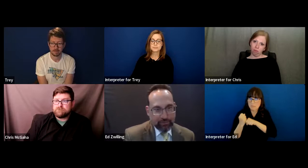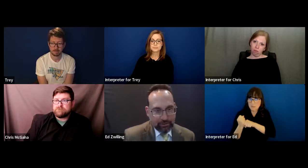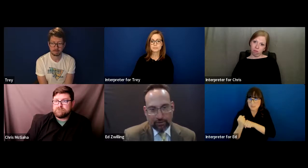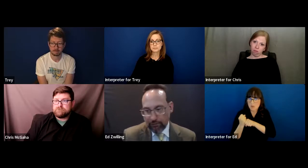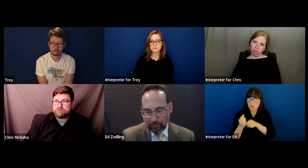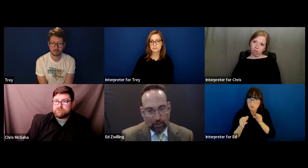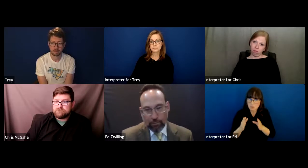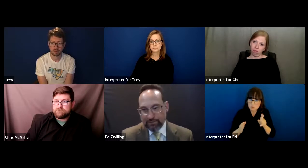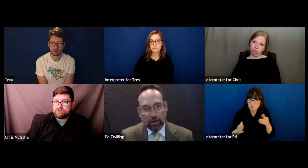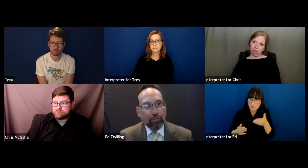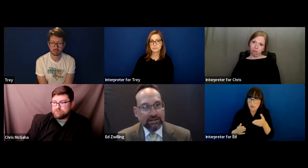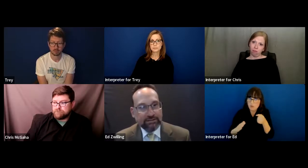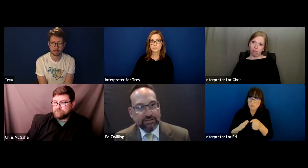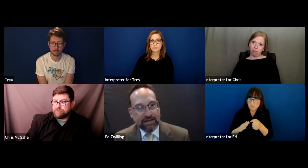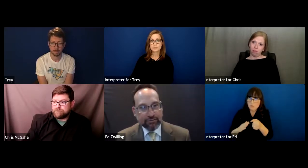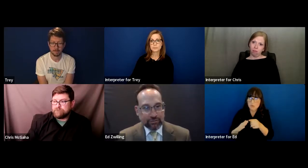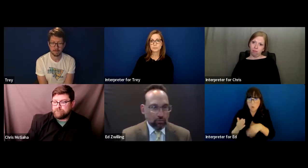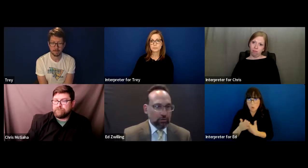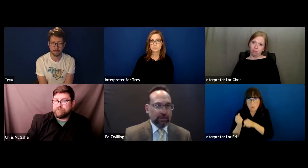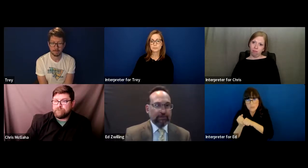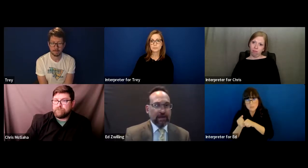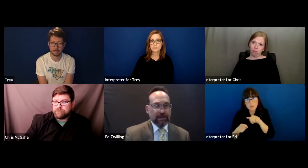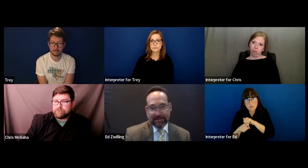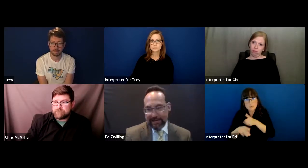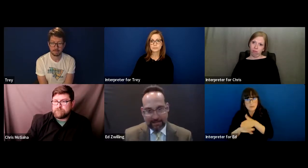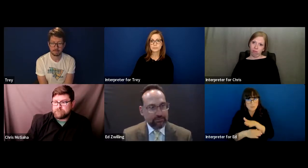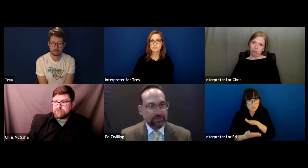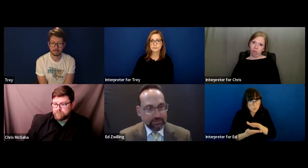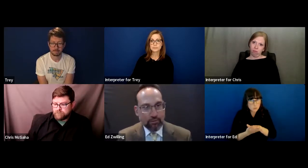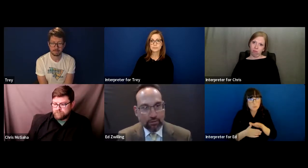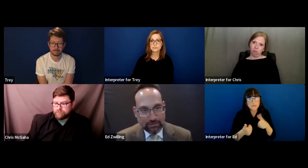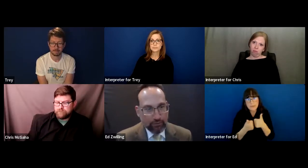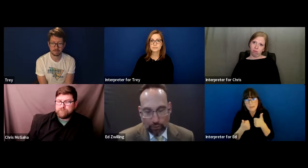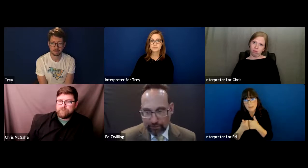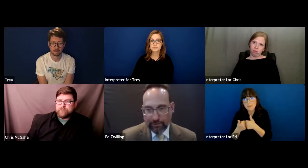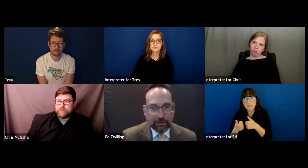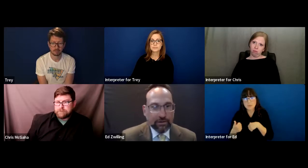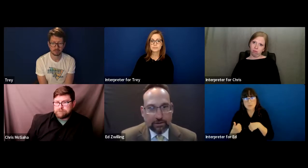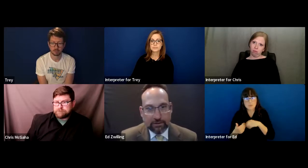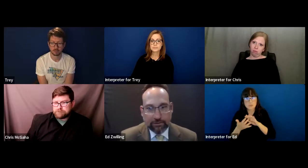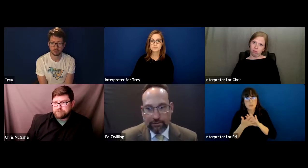to be there for all baseball practices after school and at the games and so on and so forth,